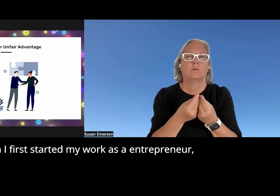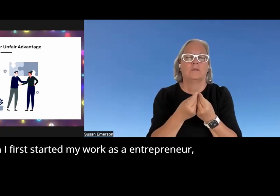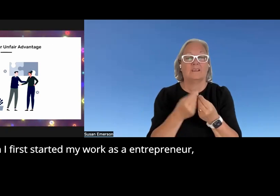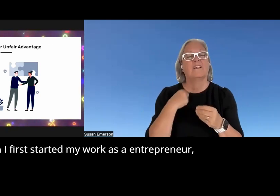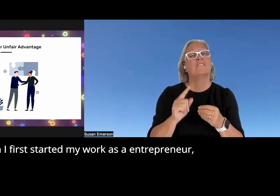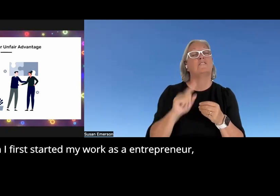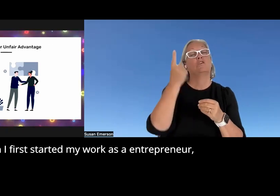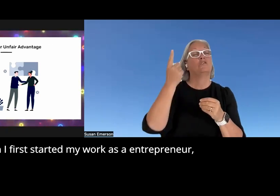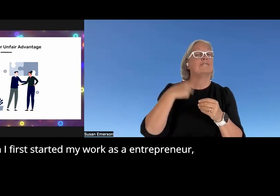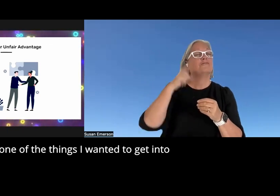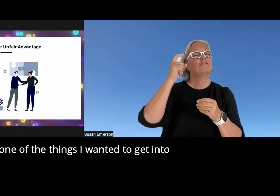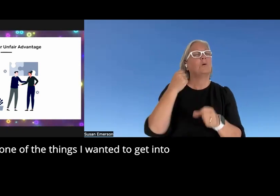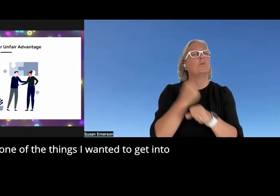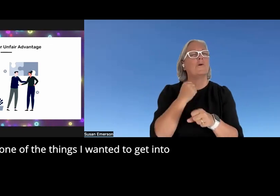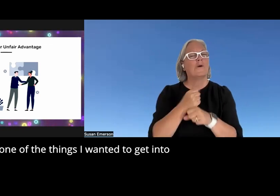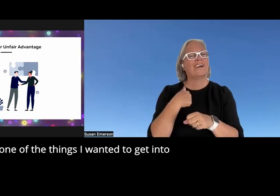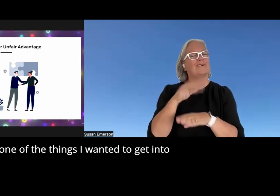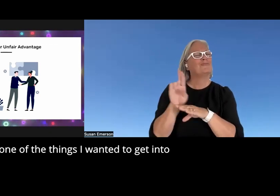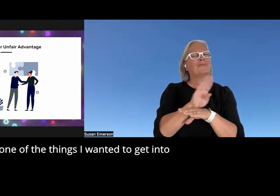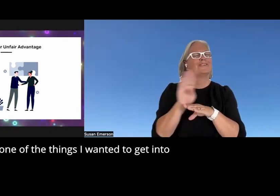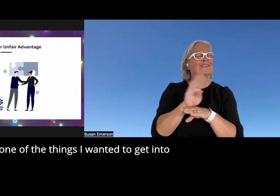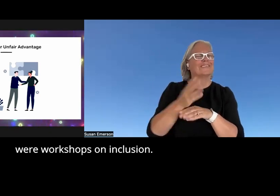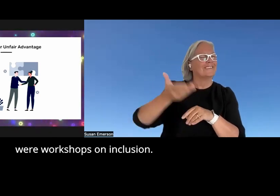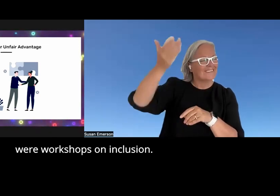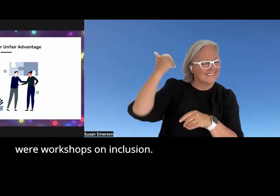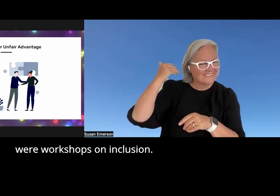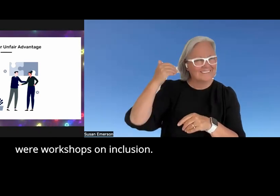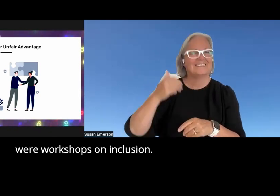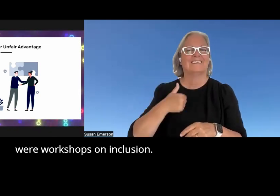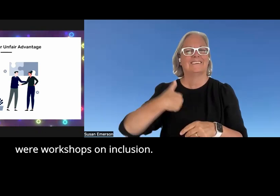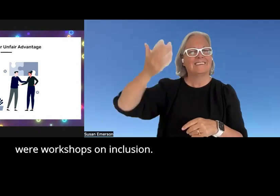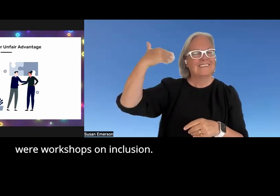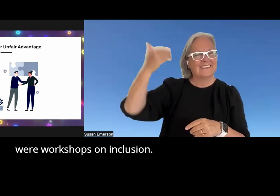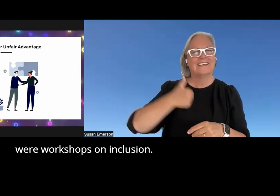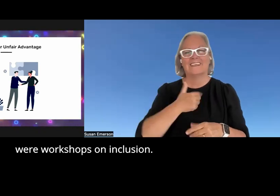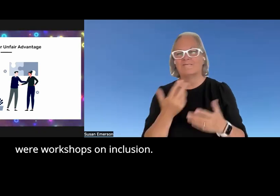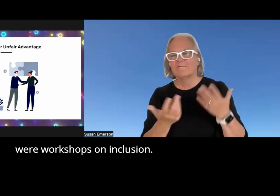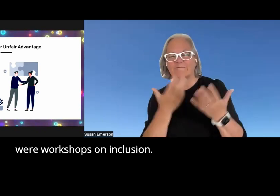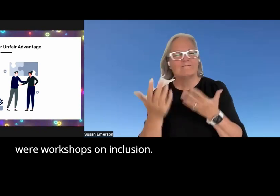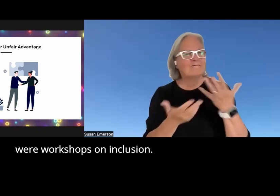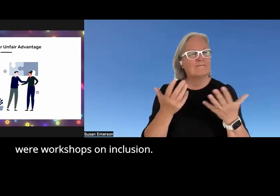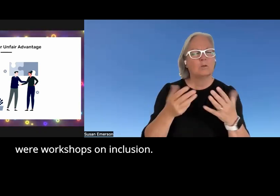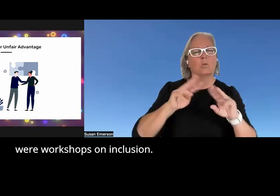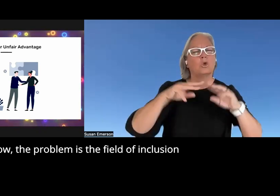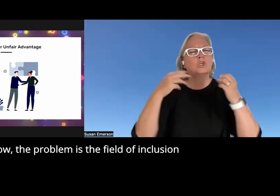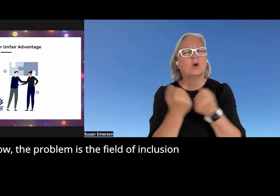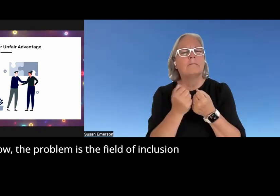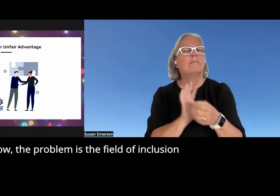a entrepreneur one of the things I wanted to get into were workshops on inclusion now the